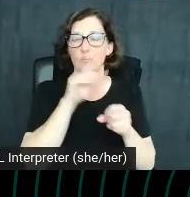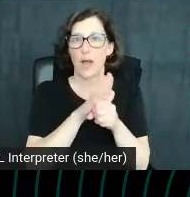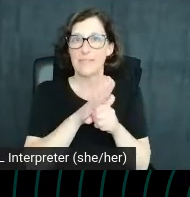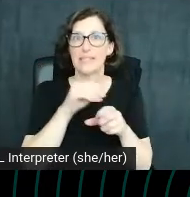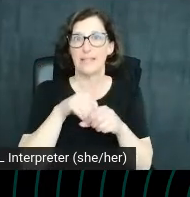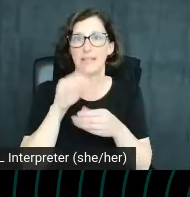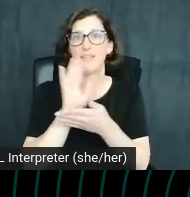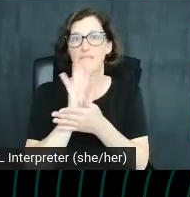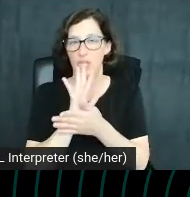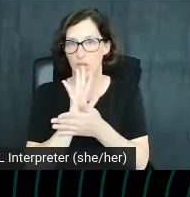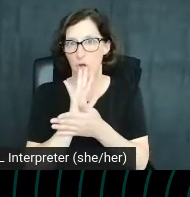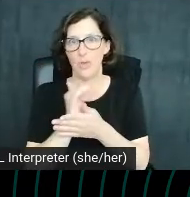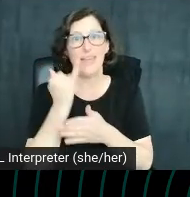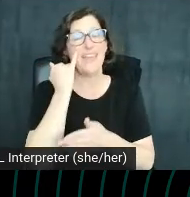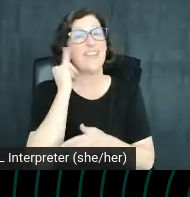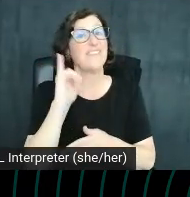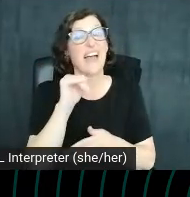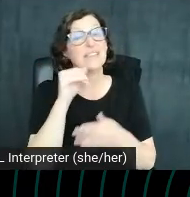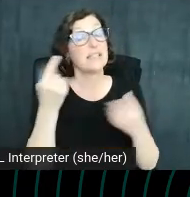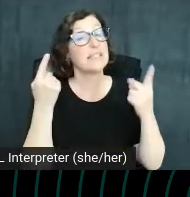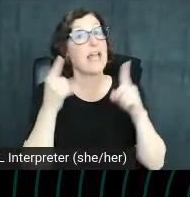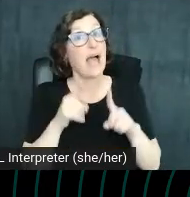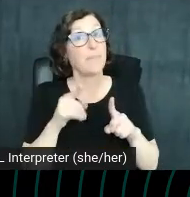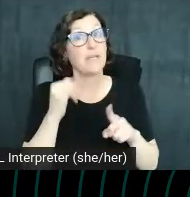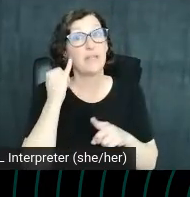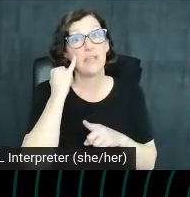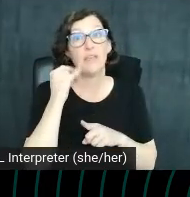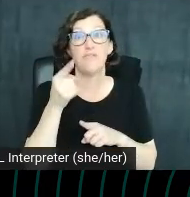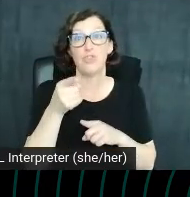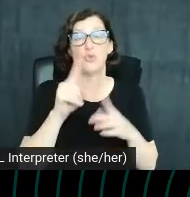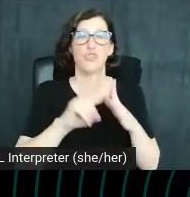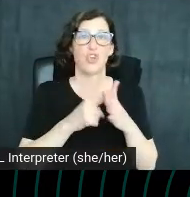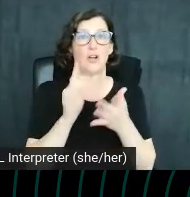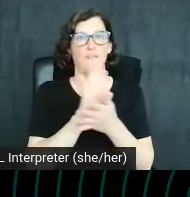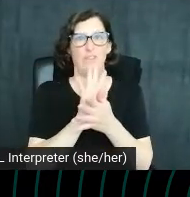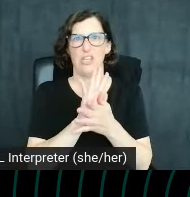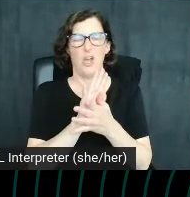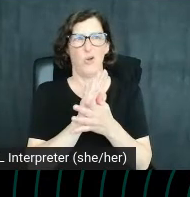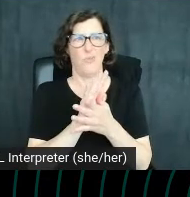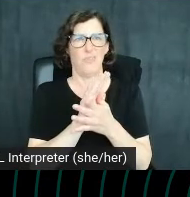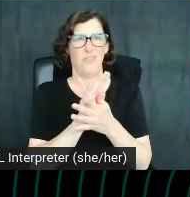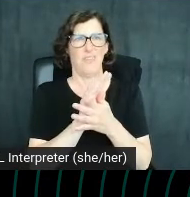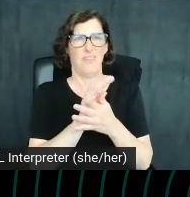If that happen, if you start a video and it doesn't start with the four things